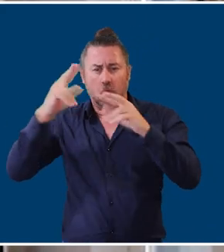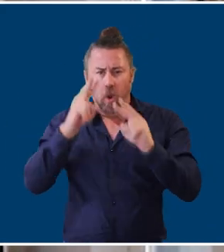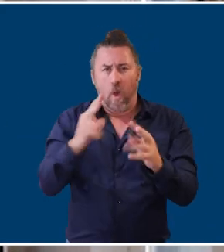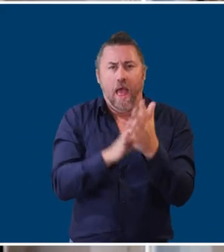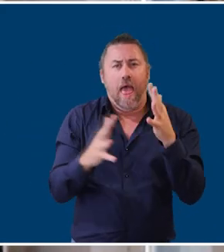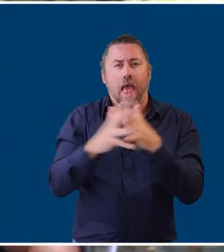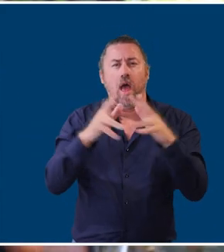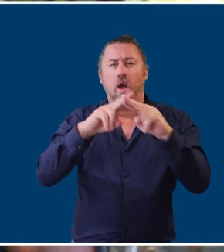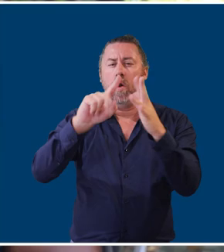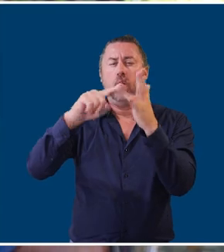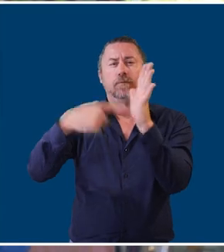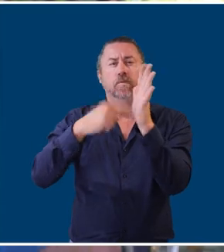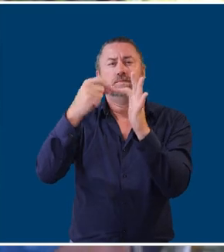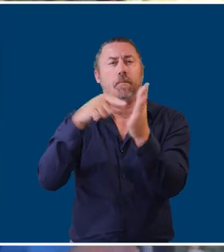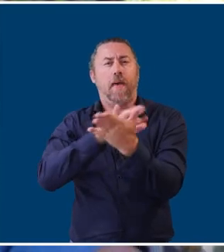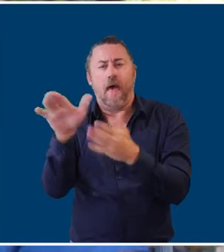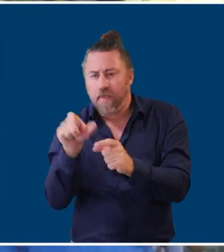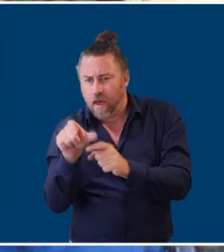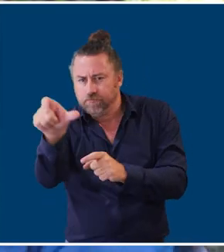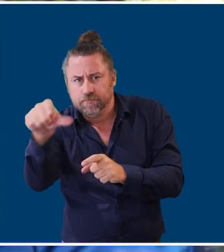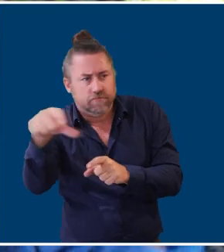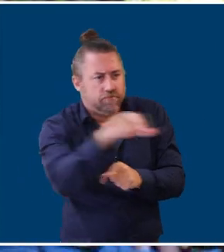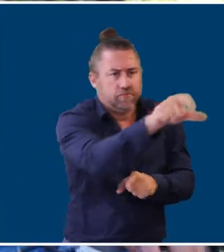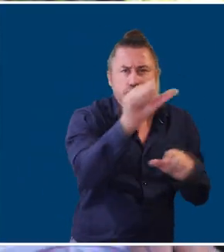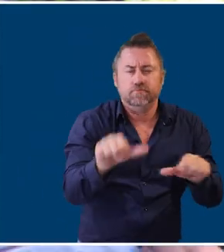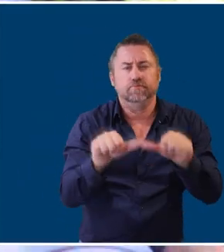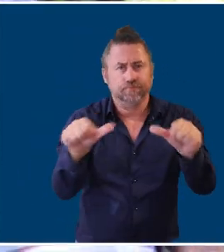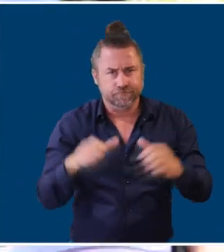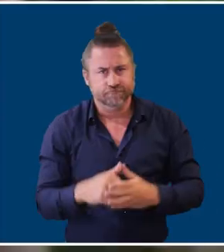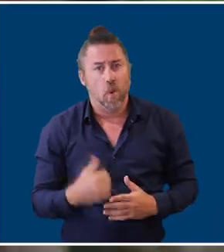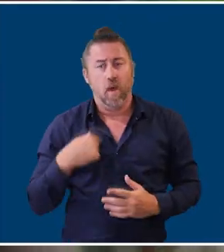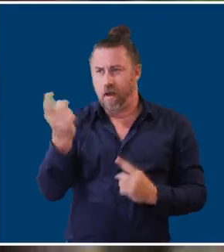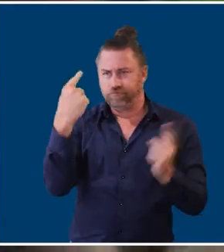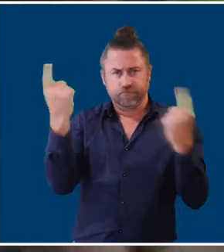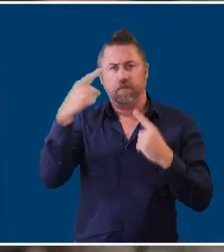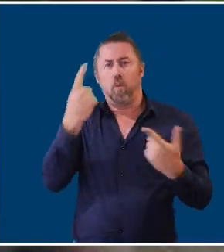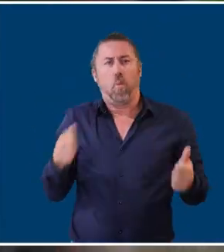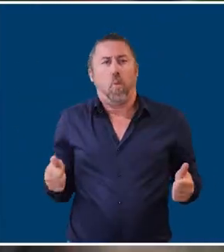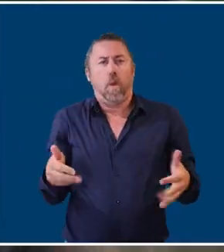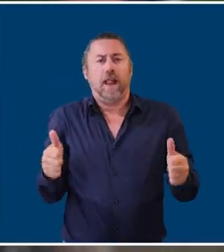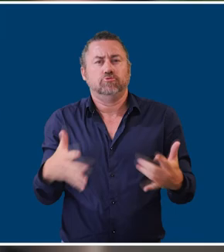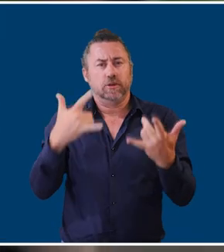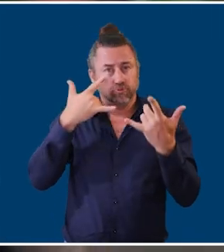actually work with what we call our wheelchair pilots. These are people who use wheelchairs. We connect the technology that we